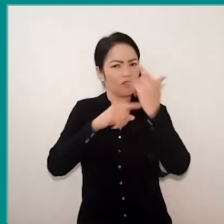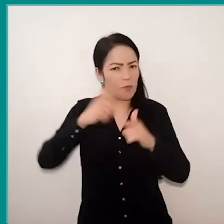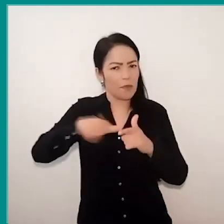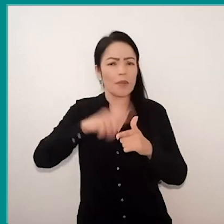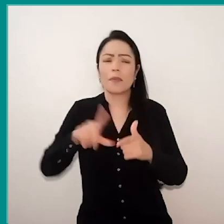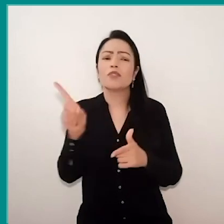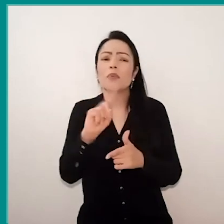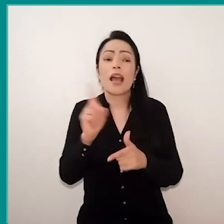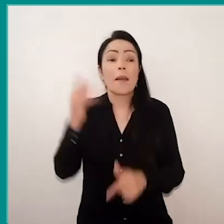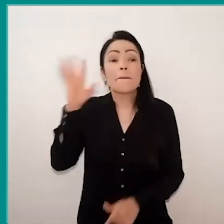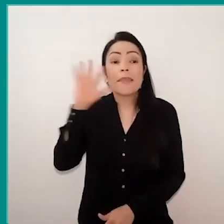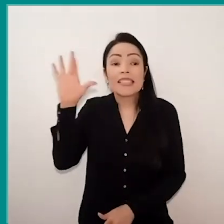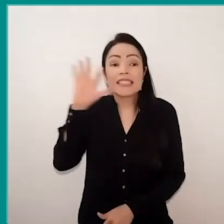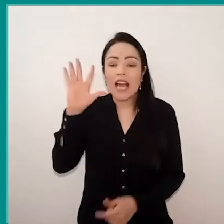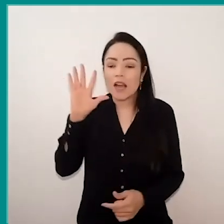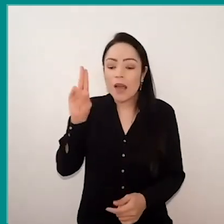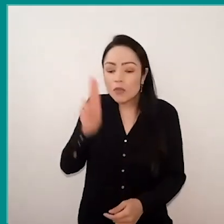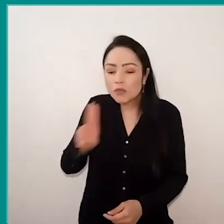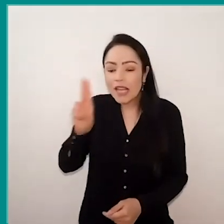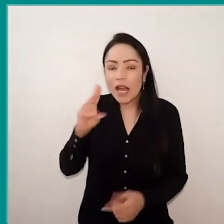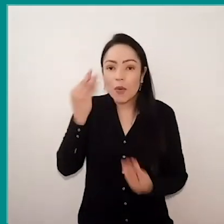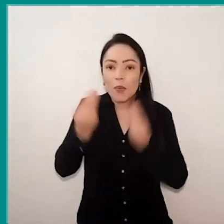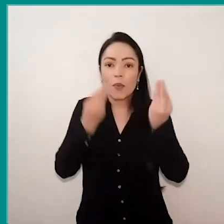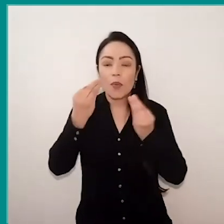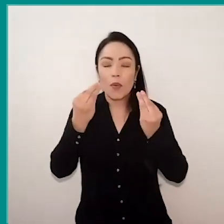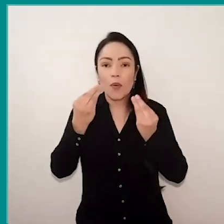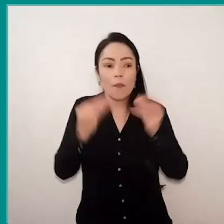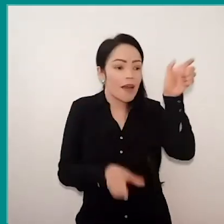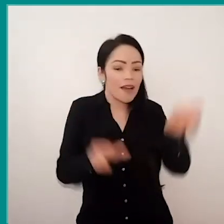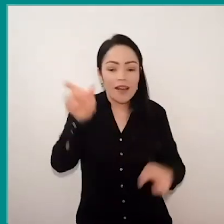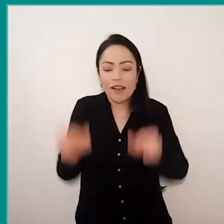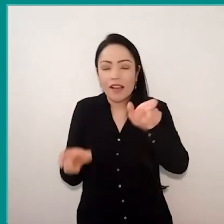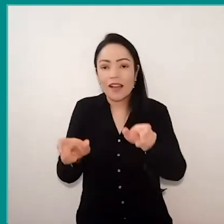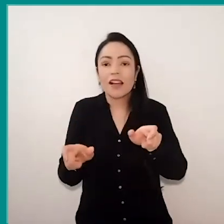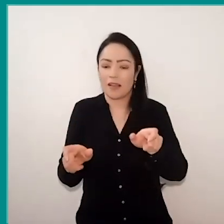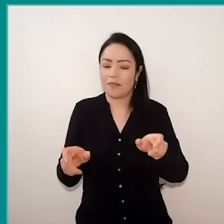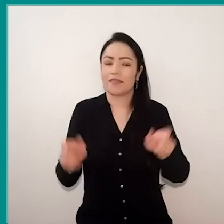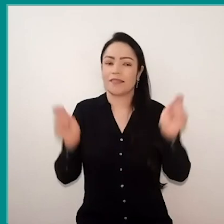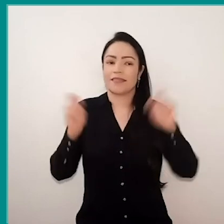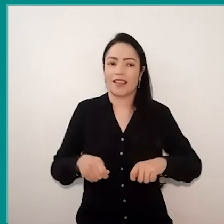as a capable instrument of constituting identities, to form subjects. And, more than ever,